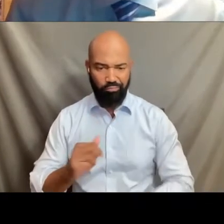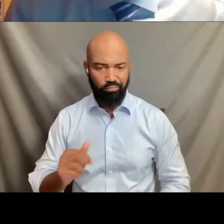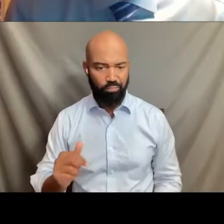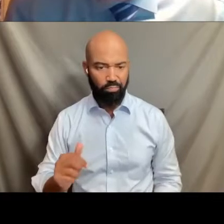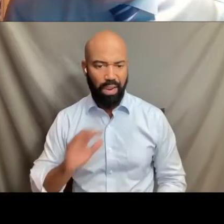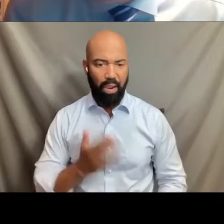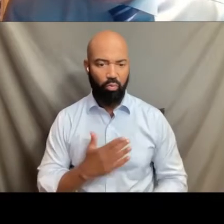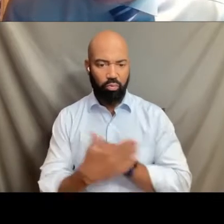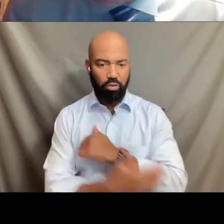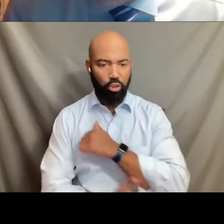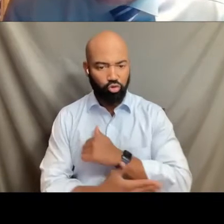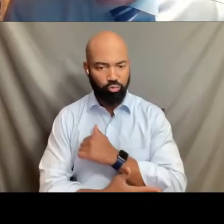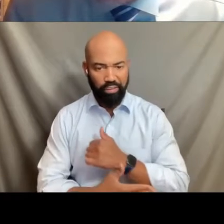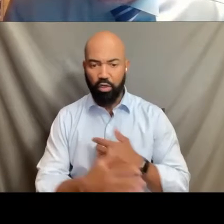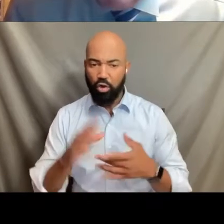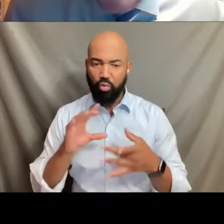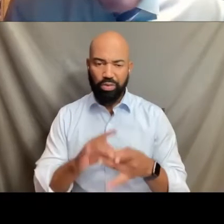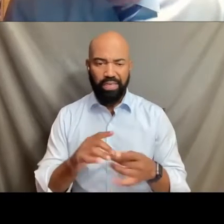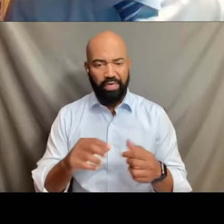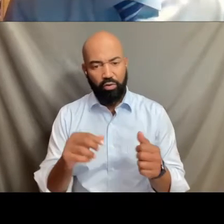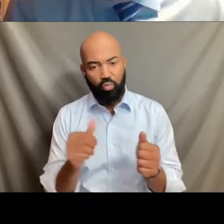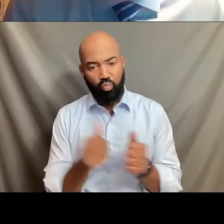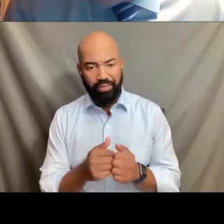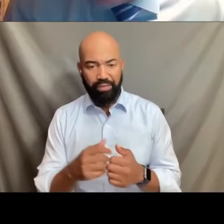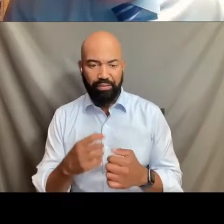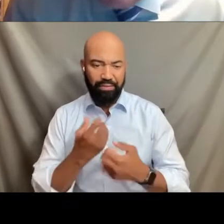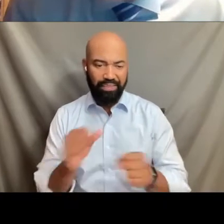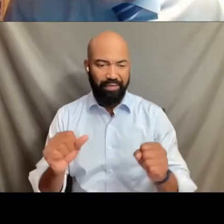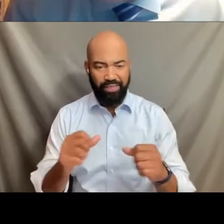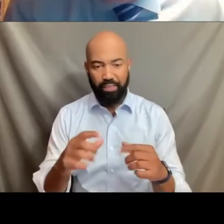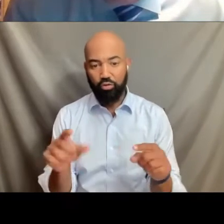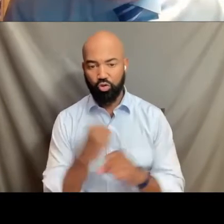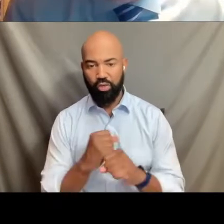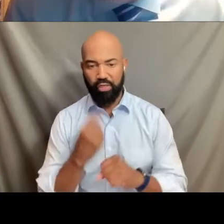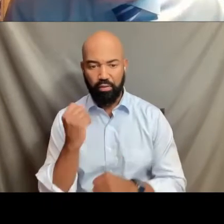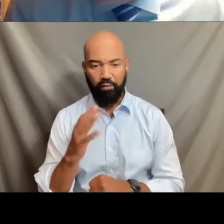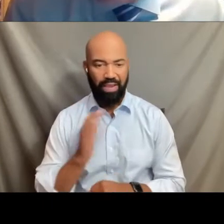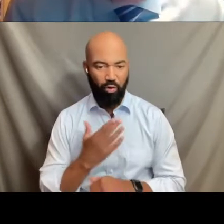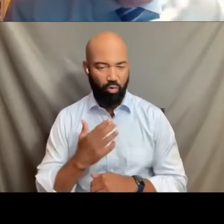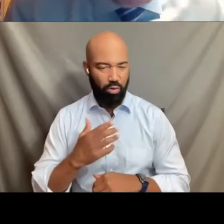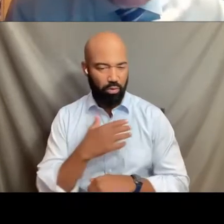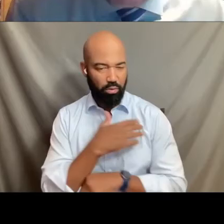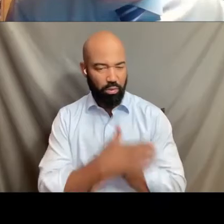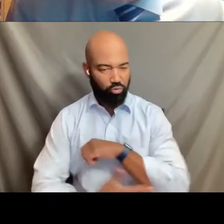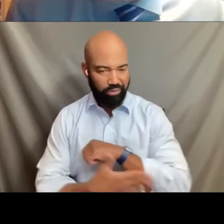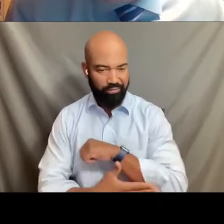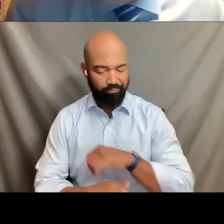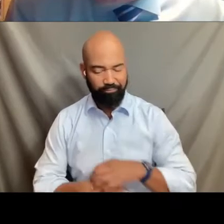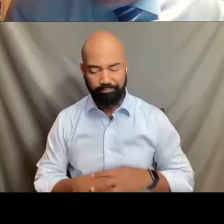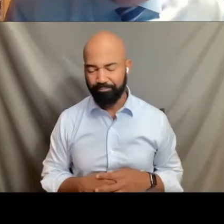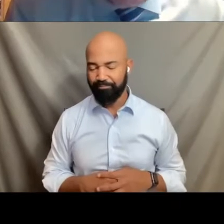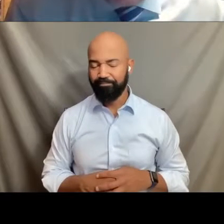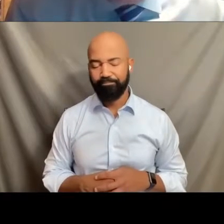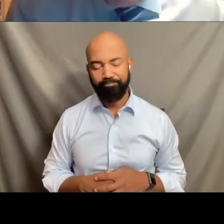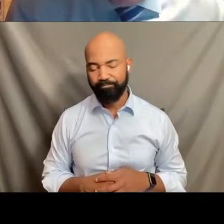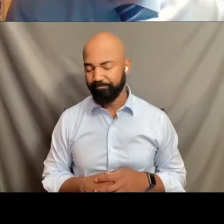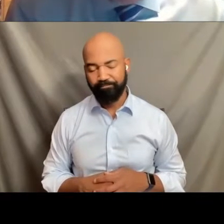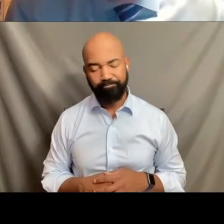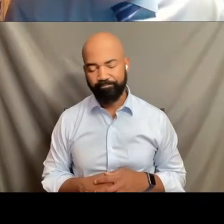important to the safety and security of our nation. Again, an effort, much aligning,